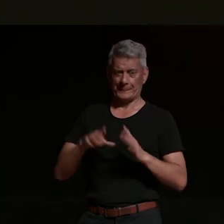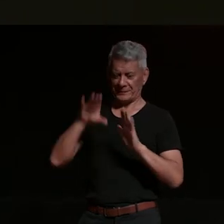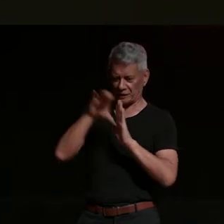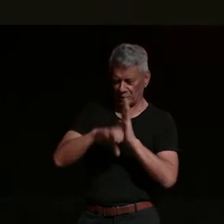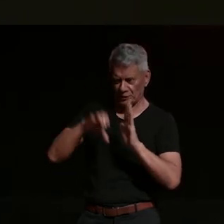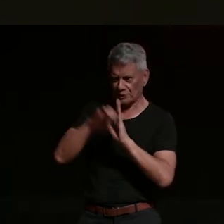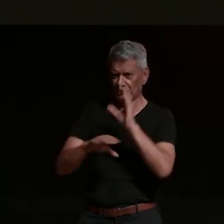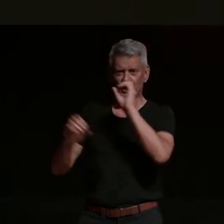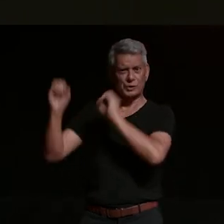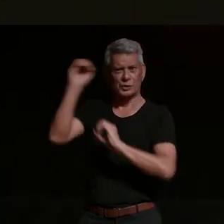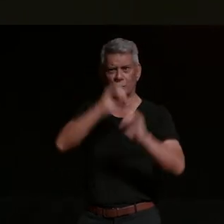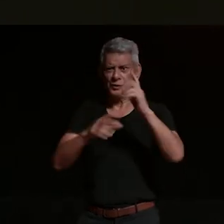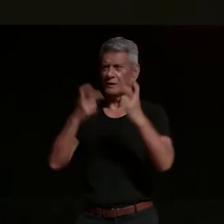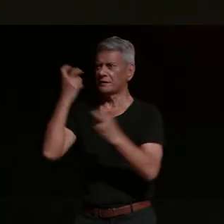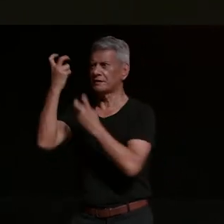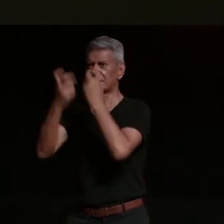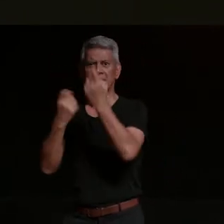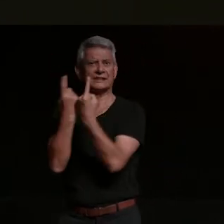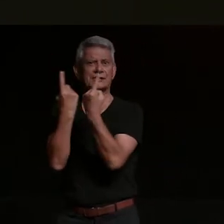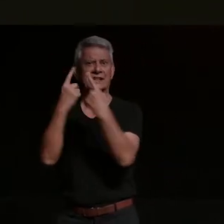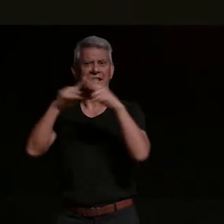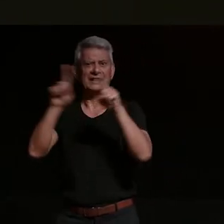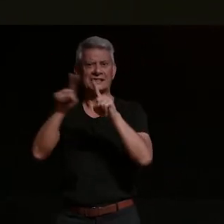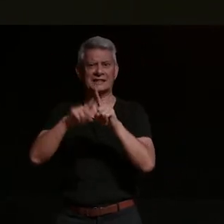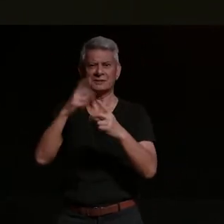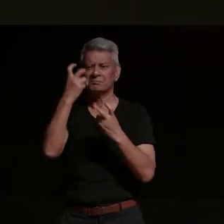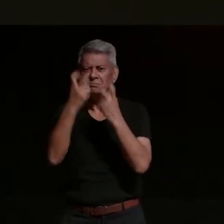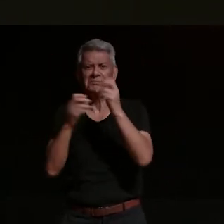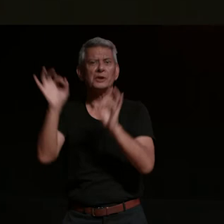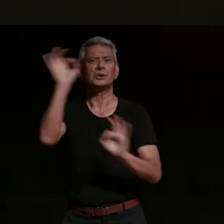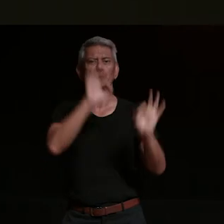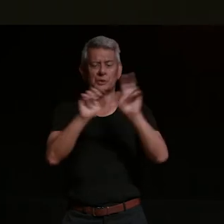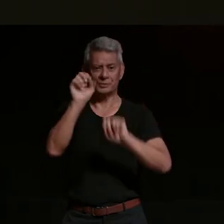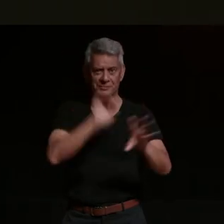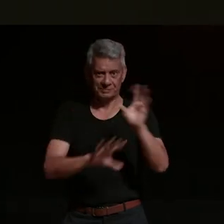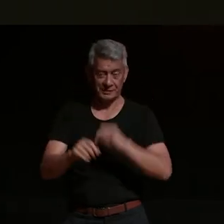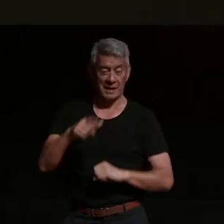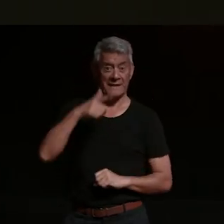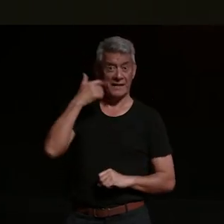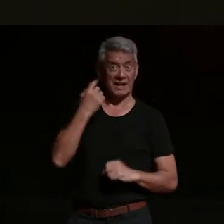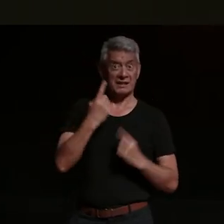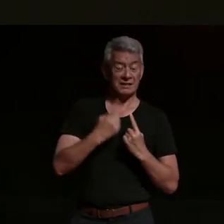what do you do pretty [ __ ] dire and i think one of the things was like lean into a hobby like do a